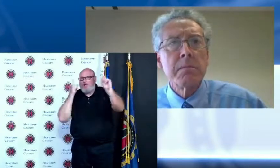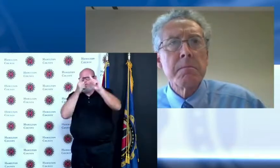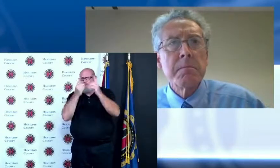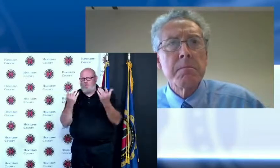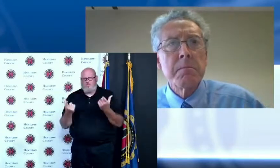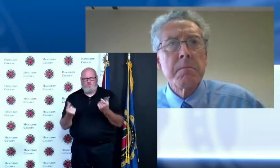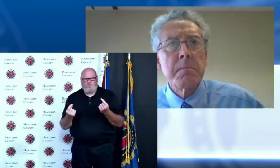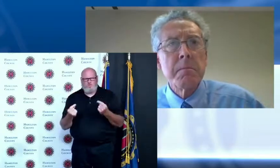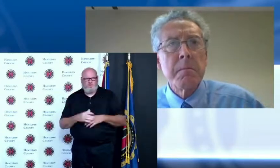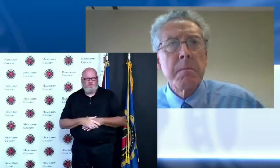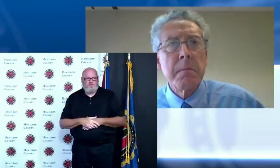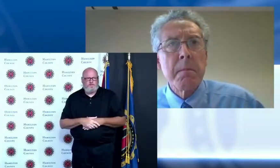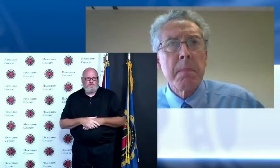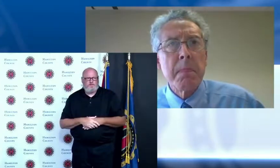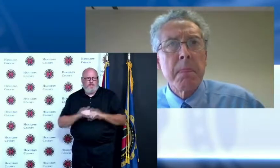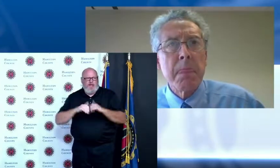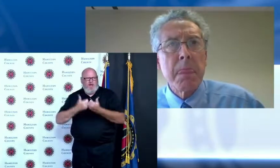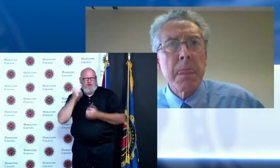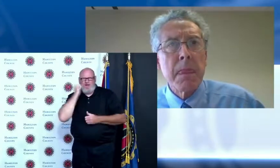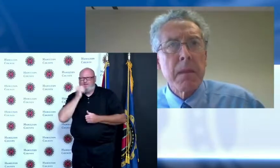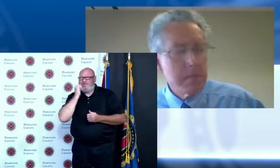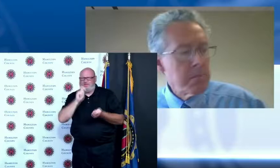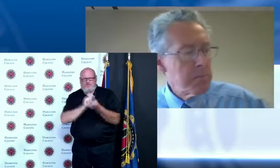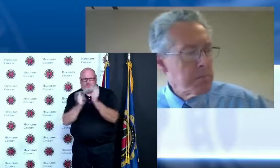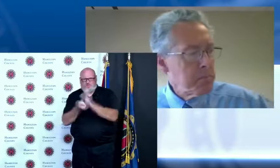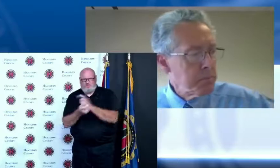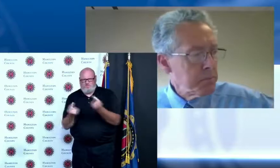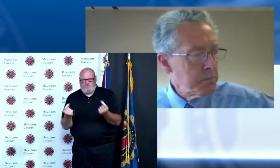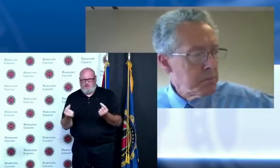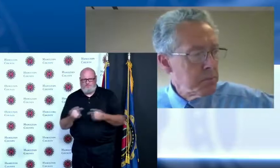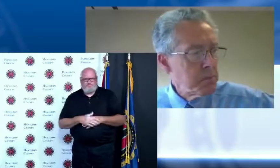so as always I'm gonna kick this one over to Greg because it's a difficult question